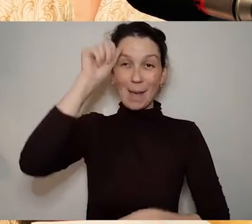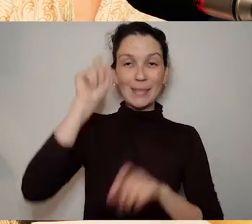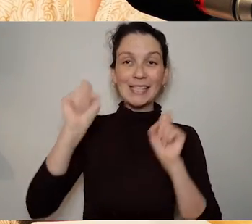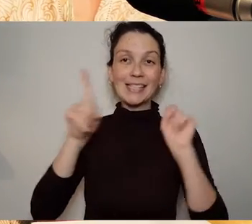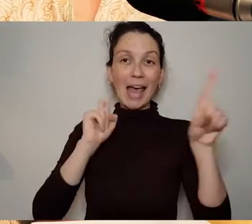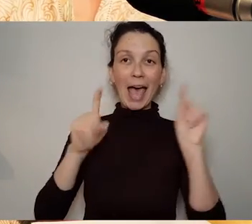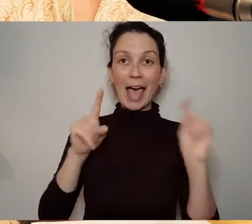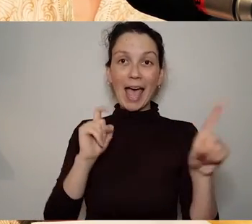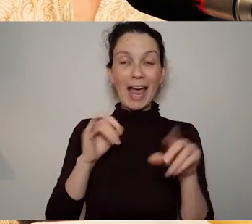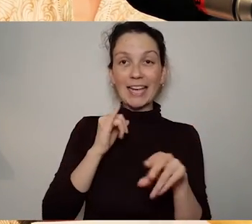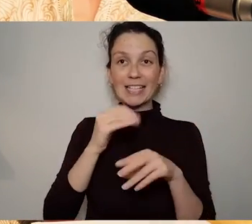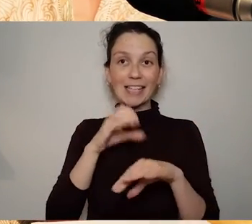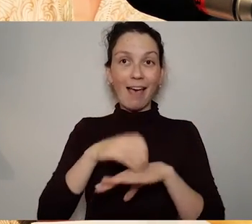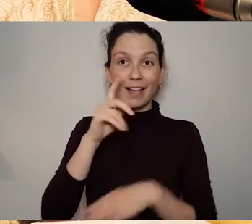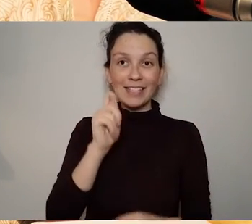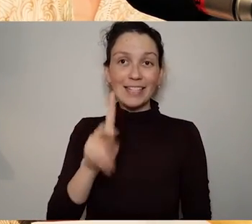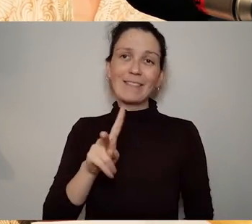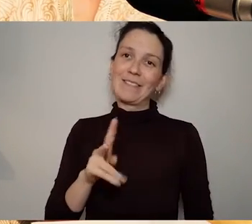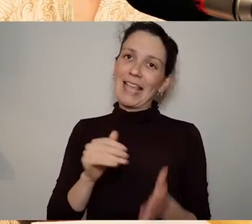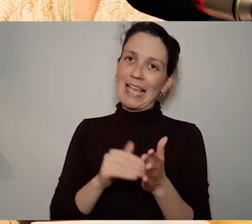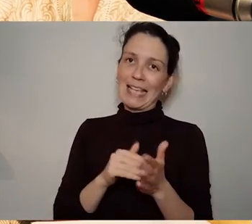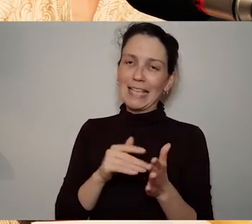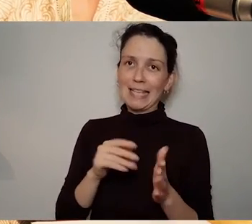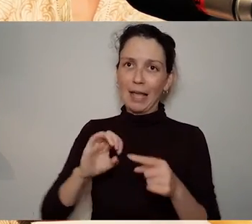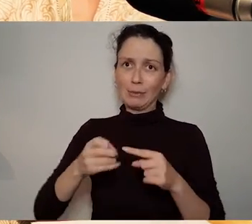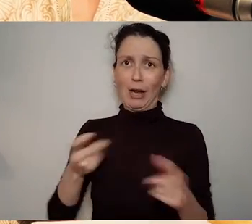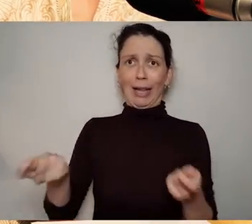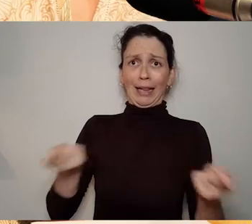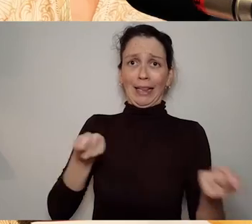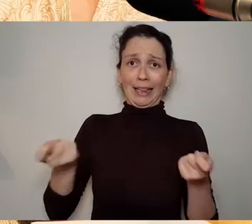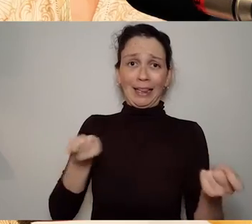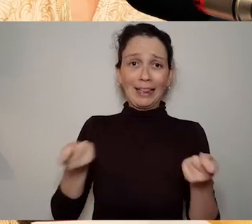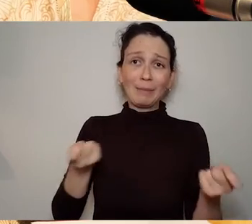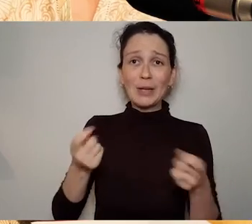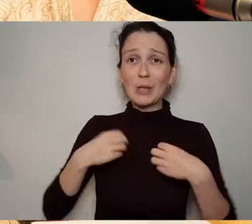with Amanda Lianne and Alvean because they are the stars of the show and